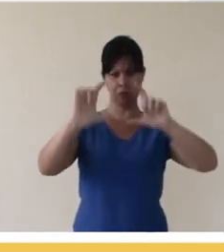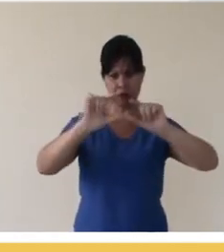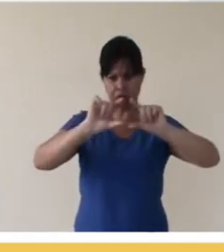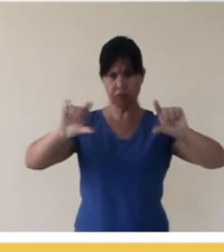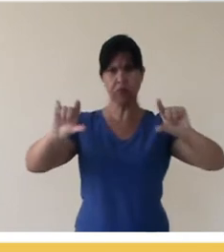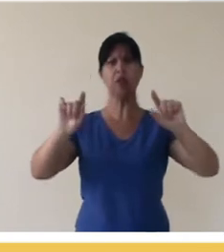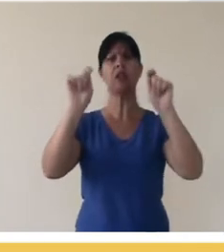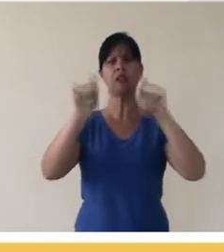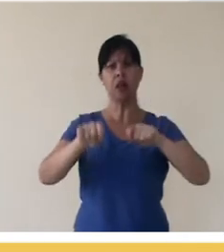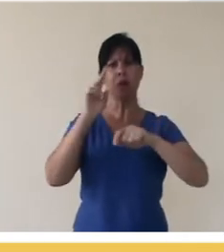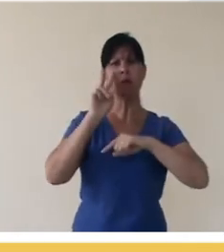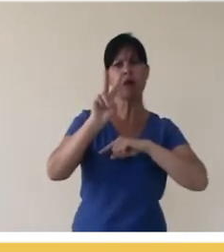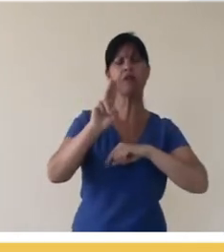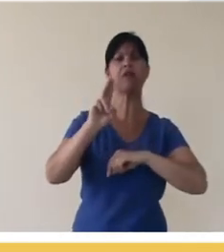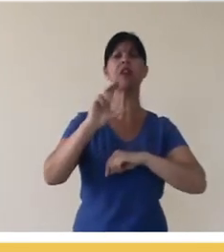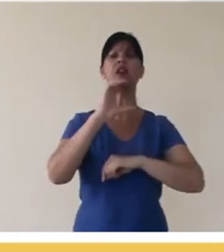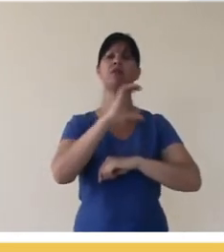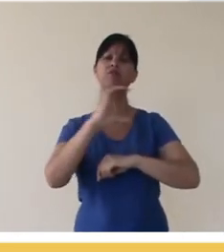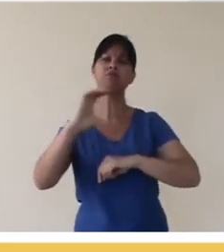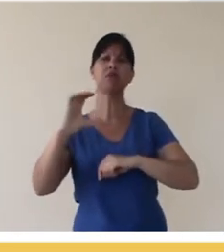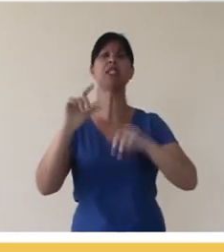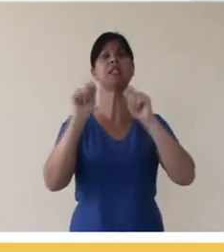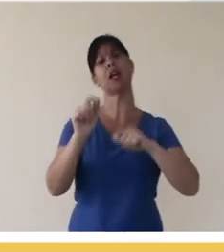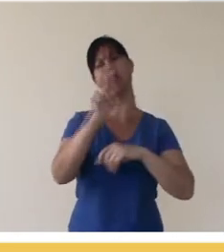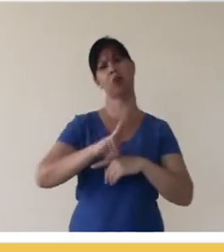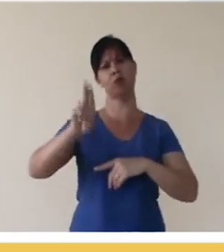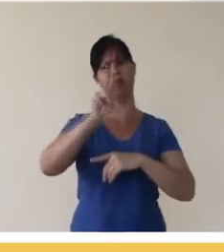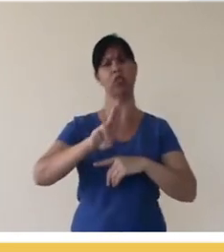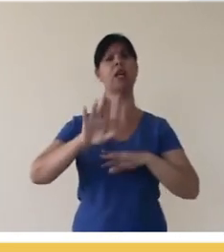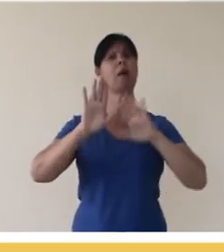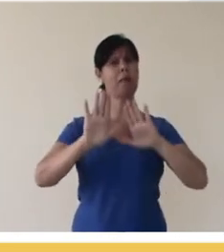a Creative Commons license and of course, you can do a number of things with the video